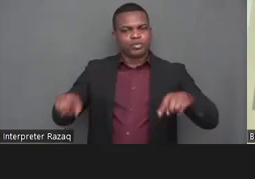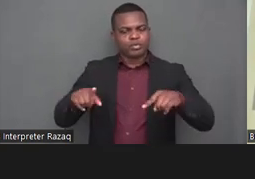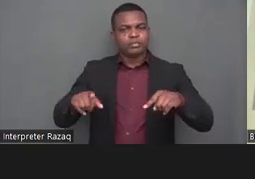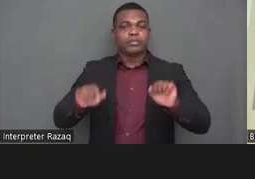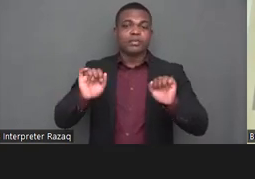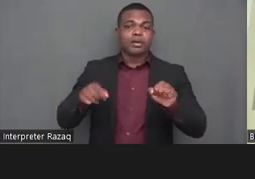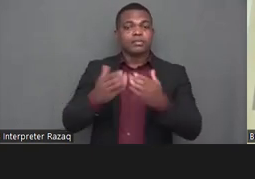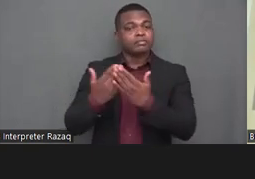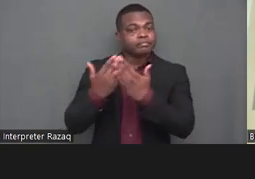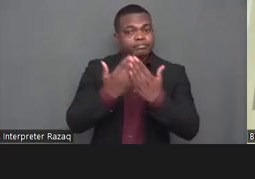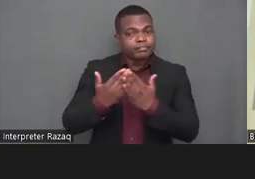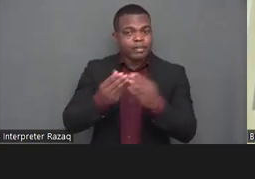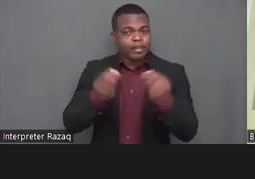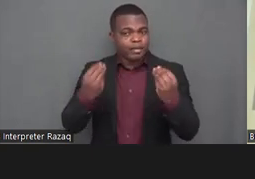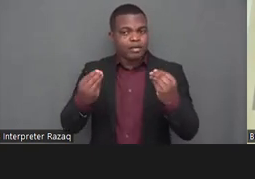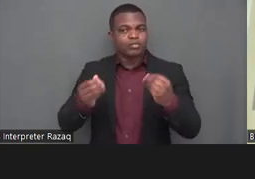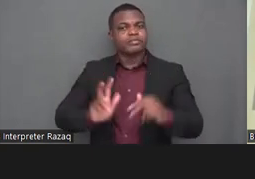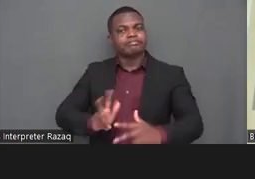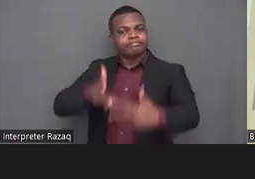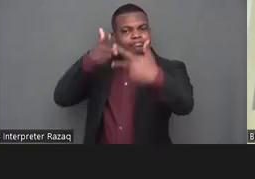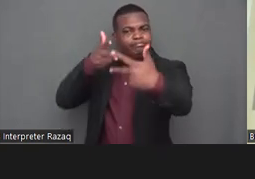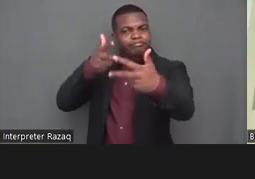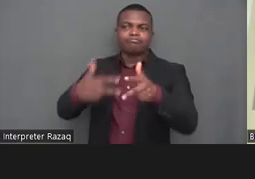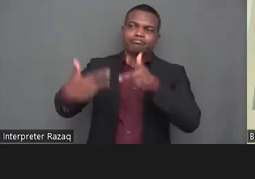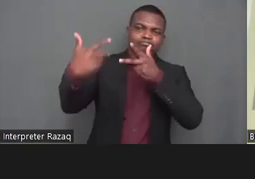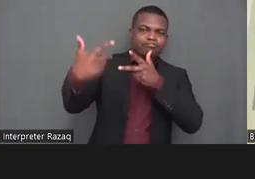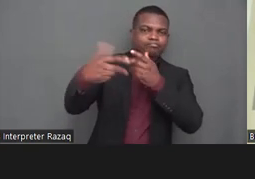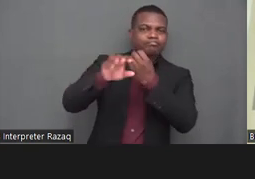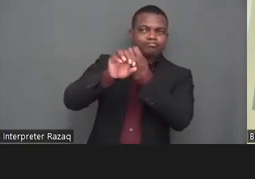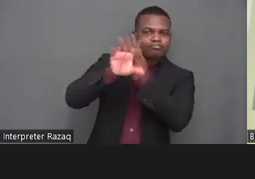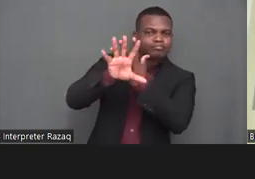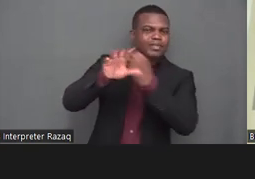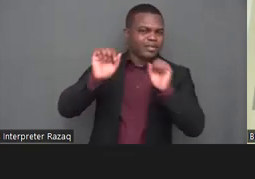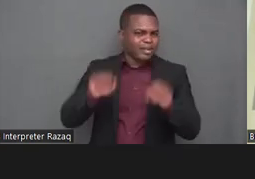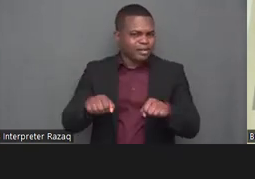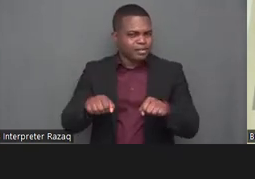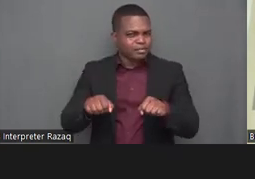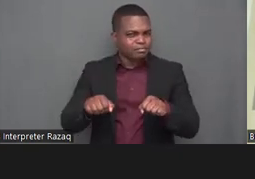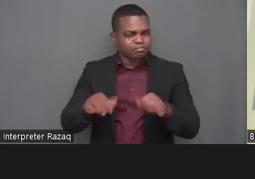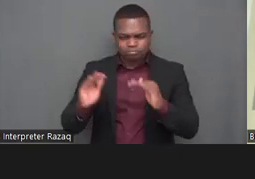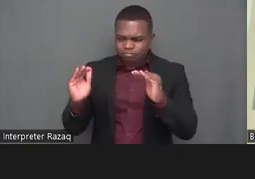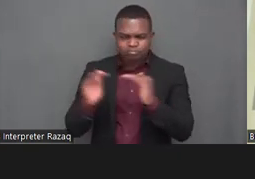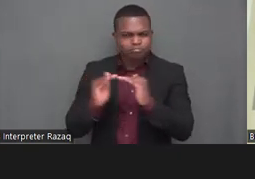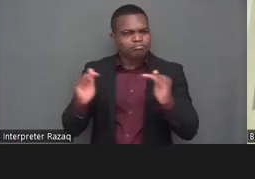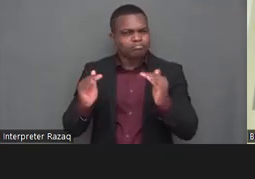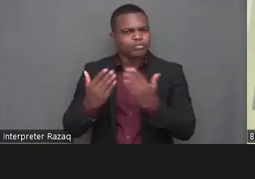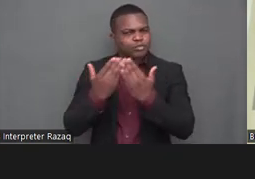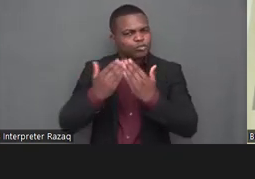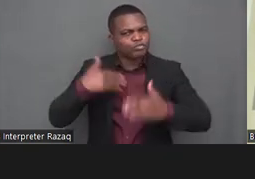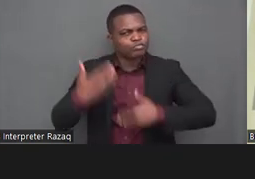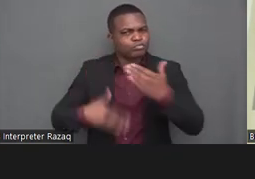that that's why my presentations will uh stop with panoramic here